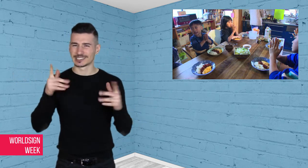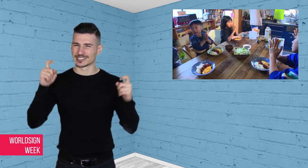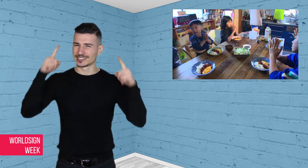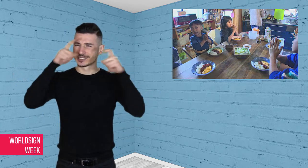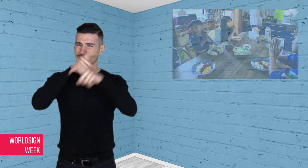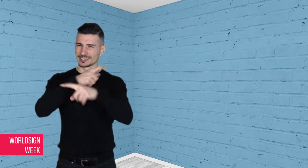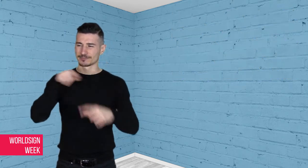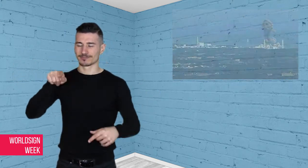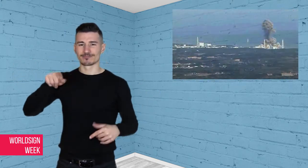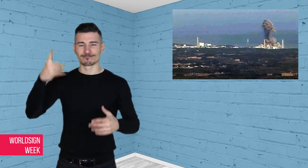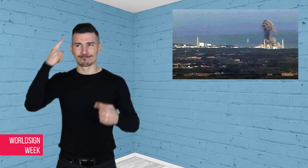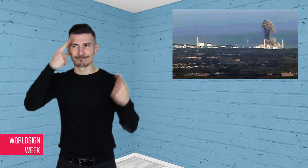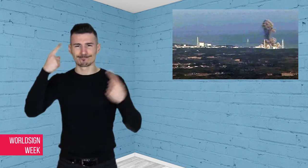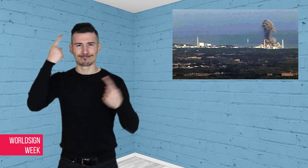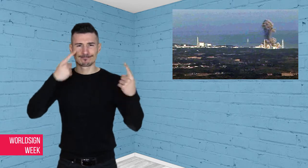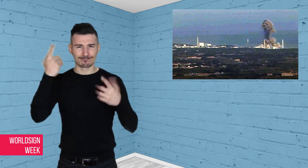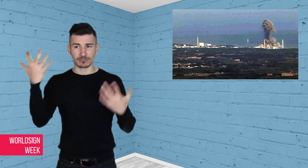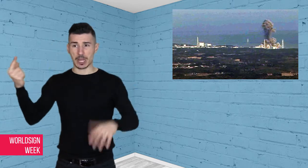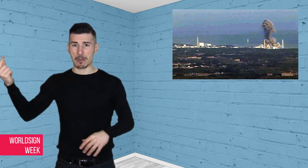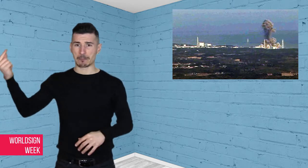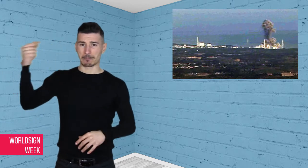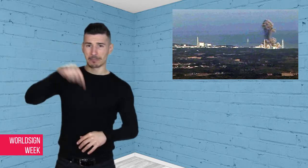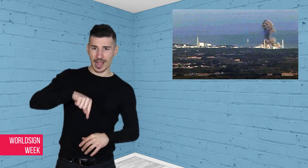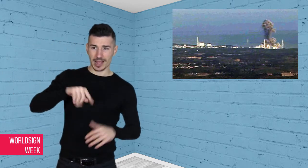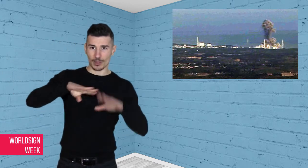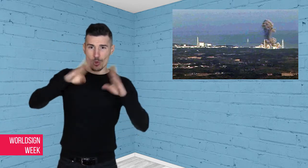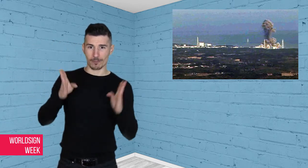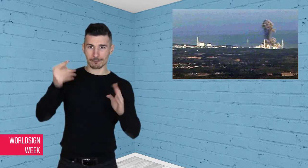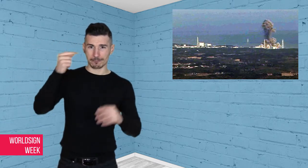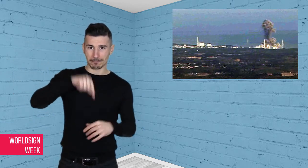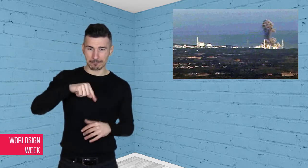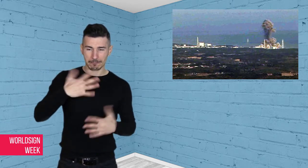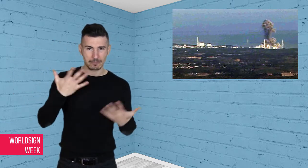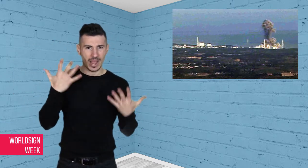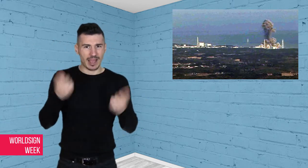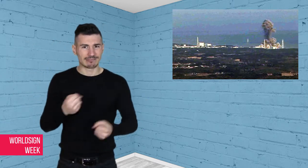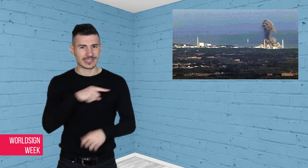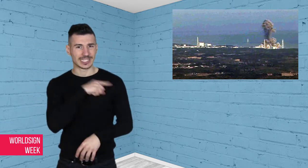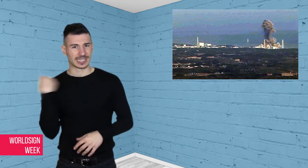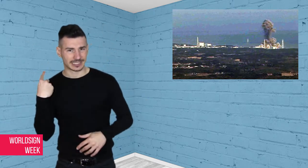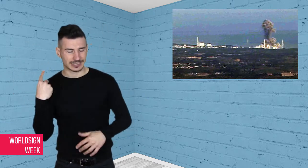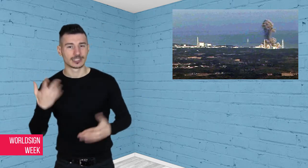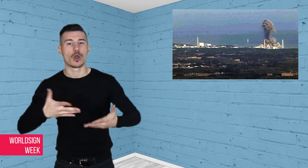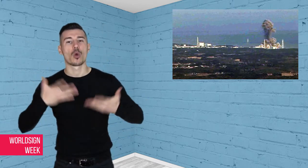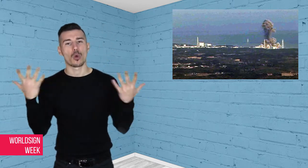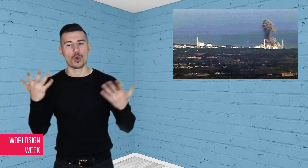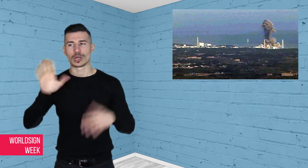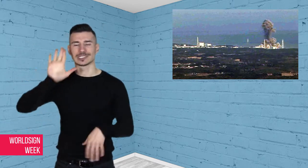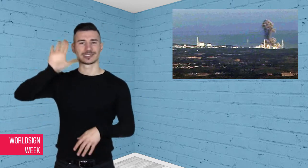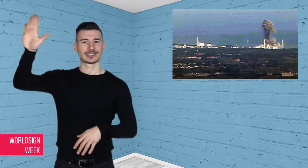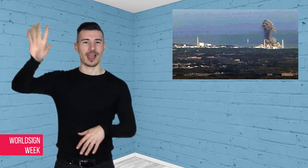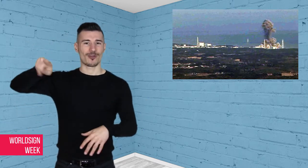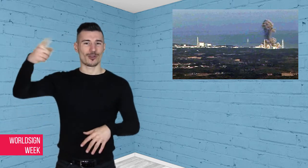continue to live elsewhere, or risk returning home. What caused the